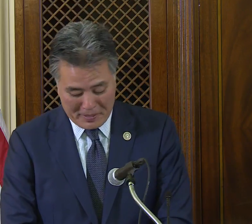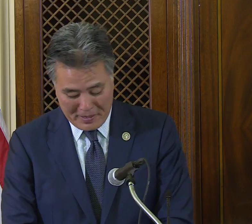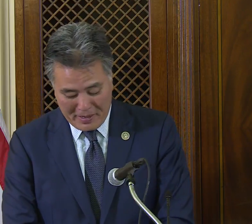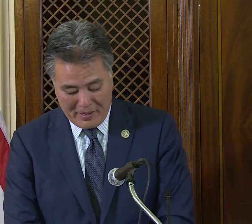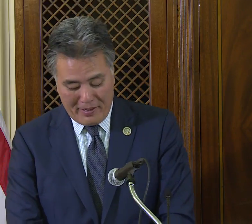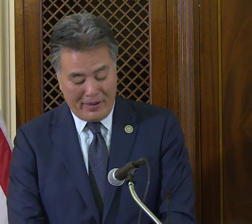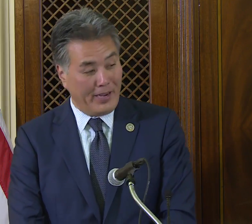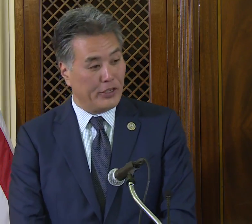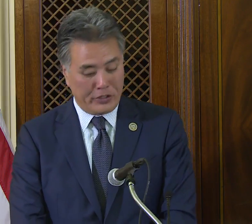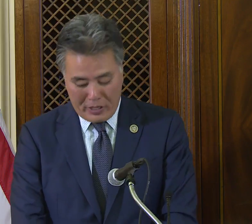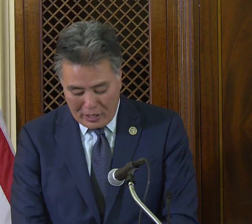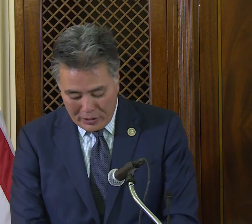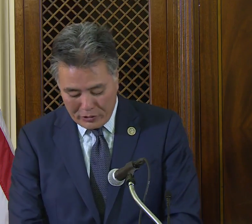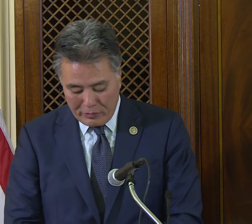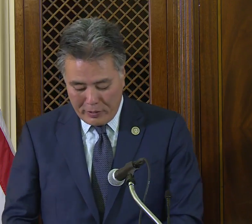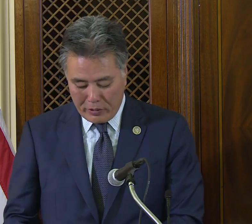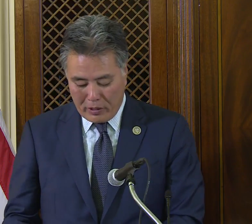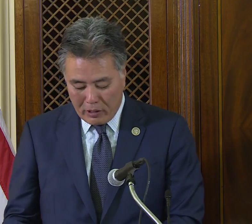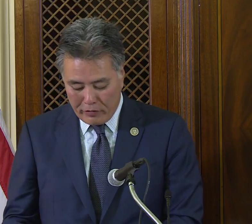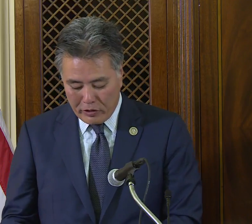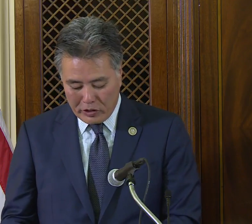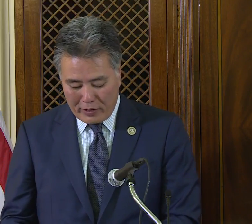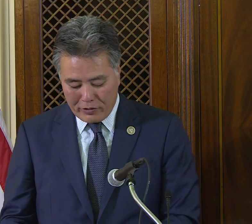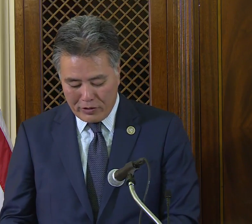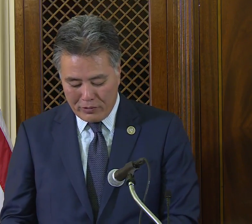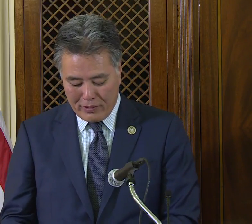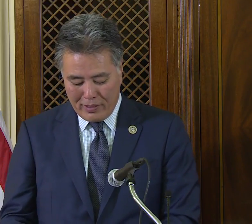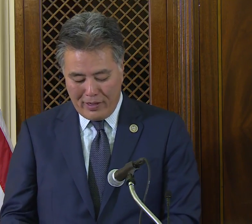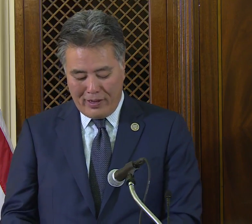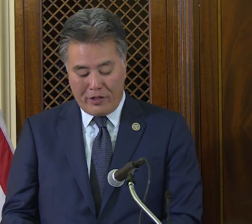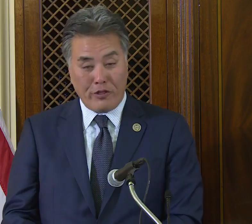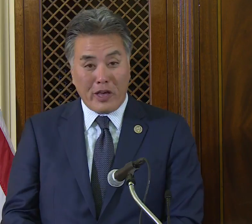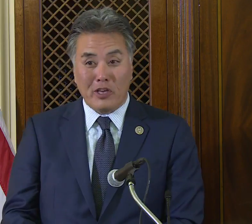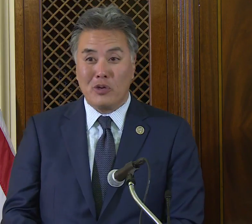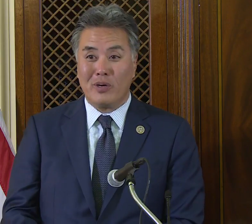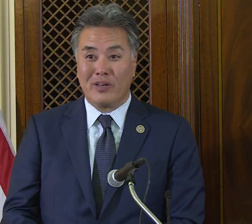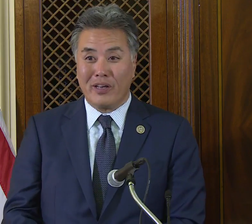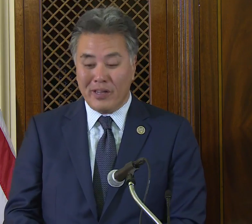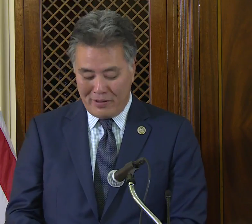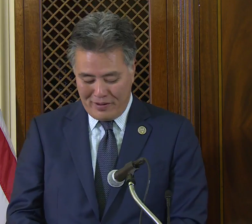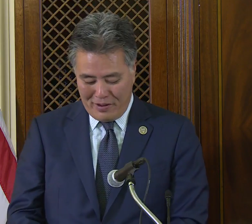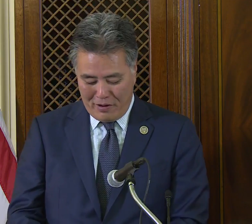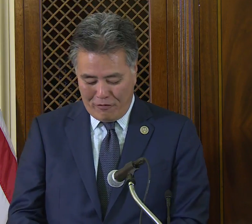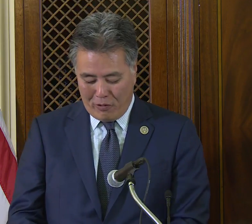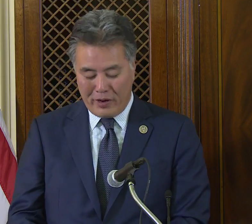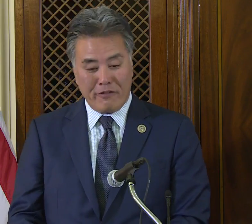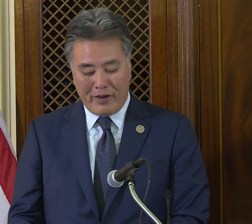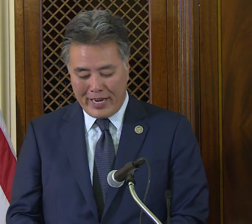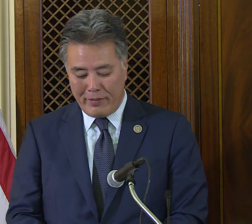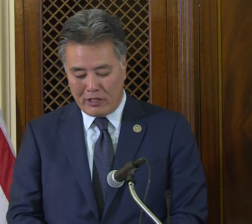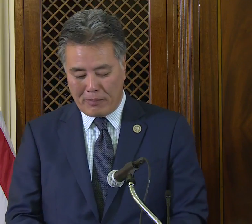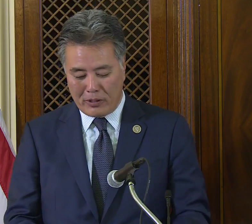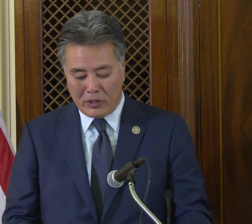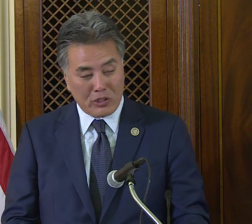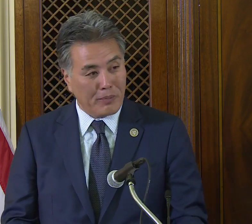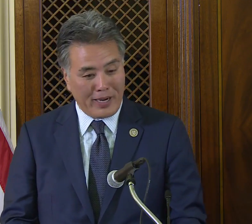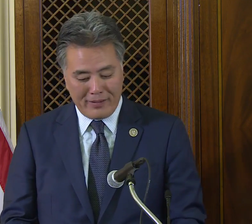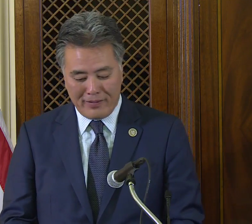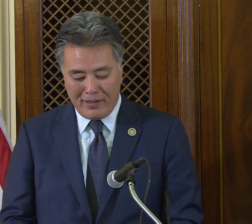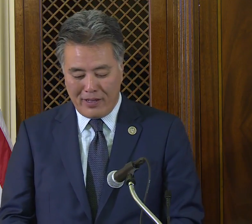It is an honor to be with all of you this afternoon. Thank you again for inviting me to participate.